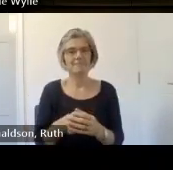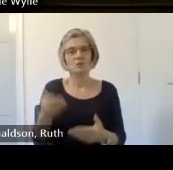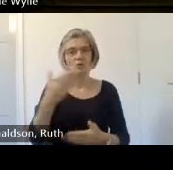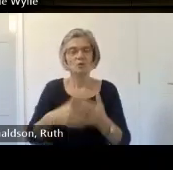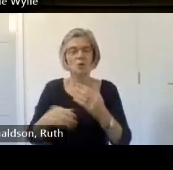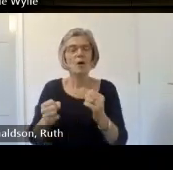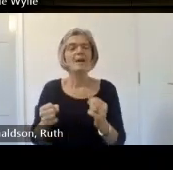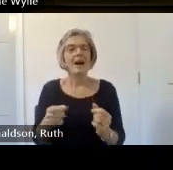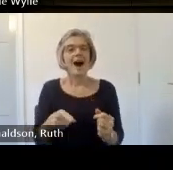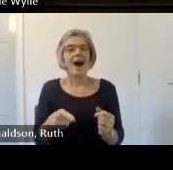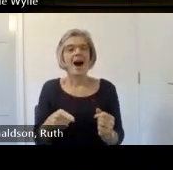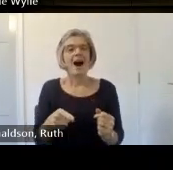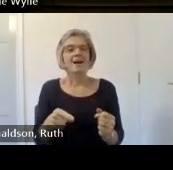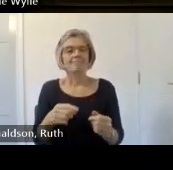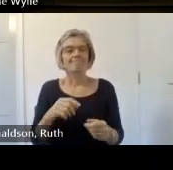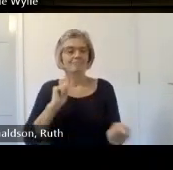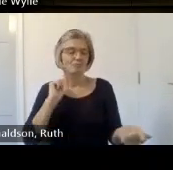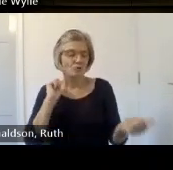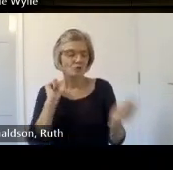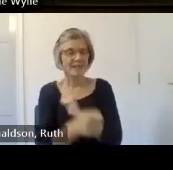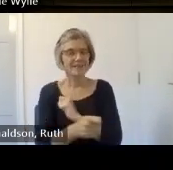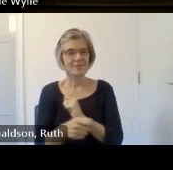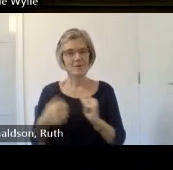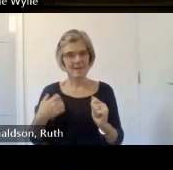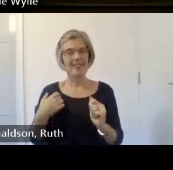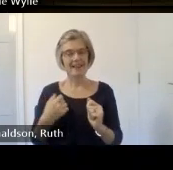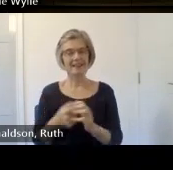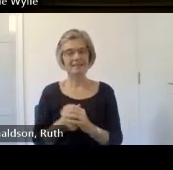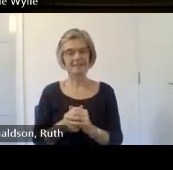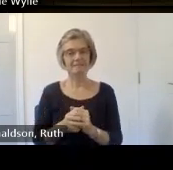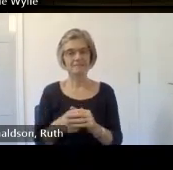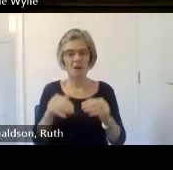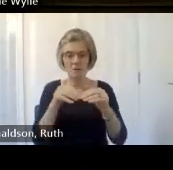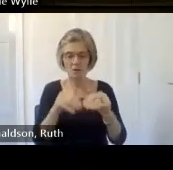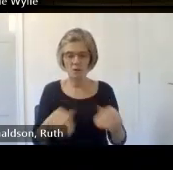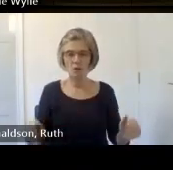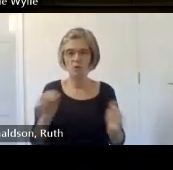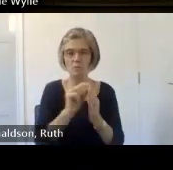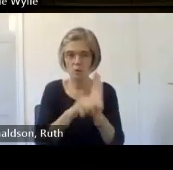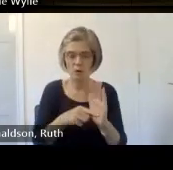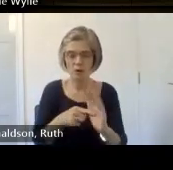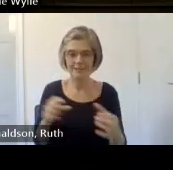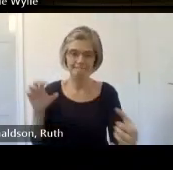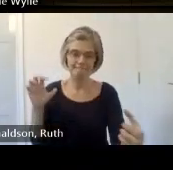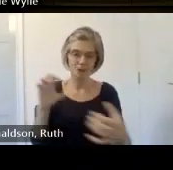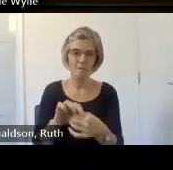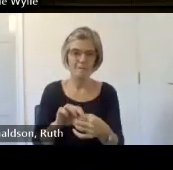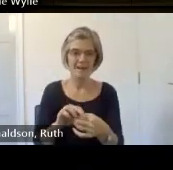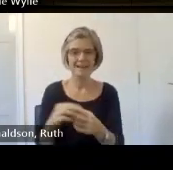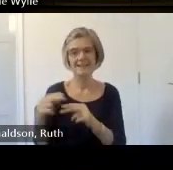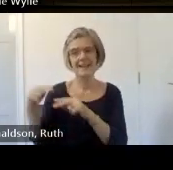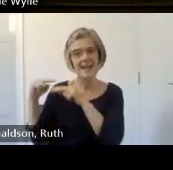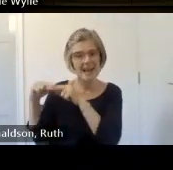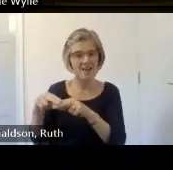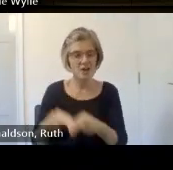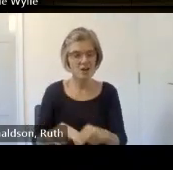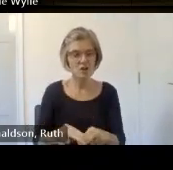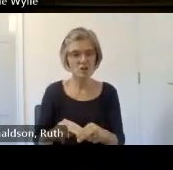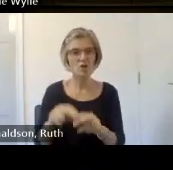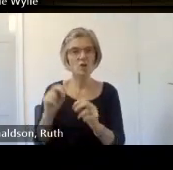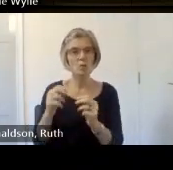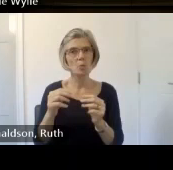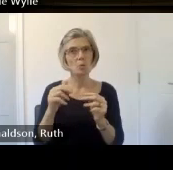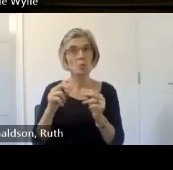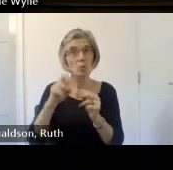project is combines Heritage and tourism the overall purpose was to use West Coast cultural